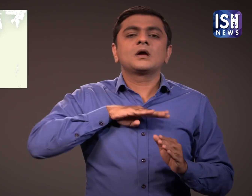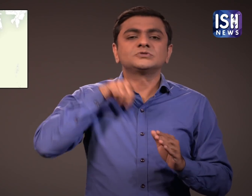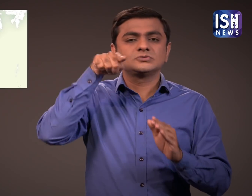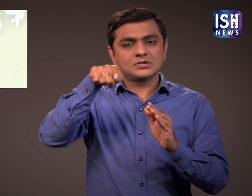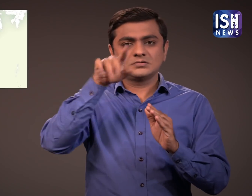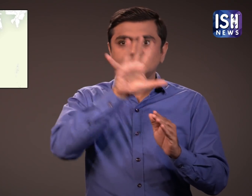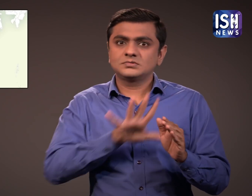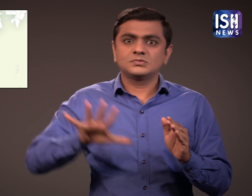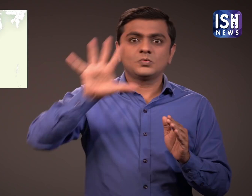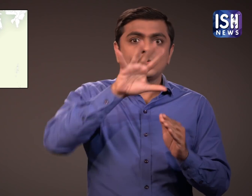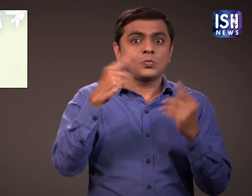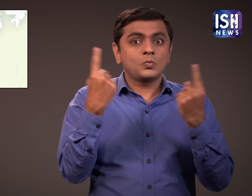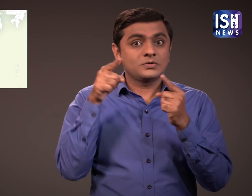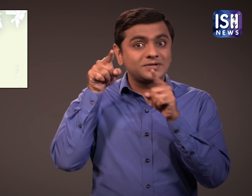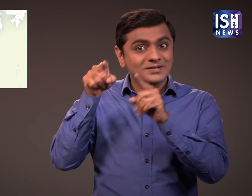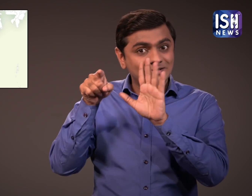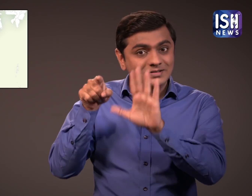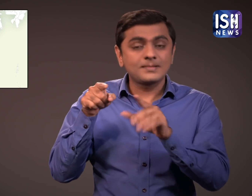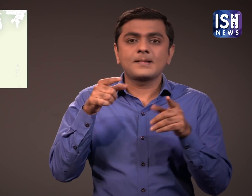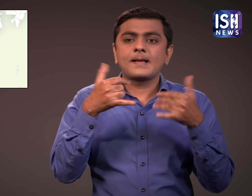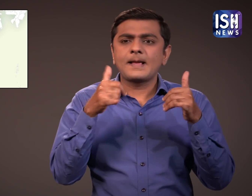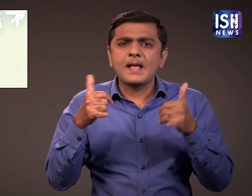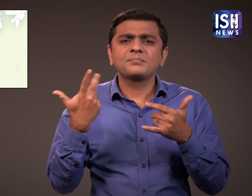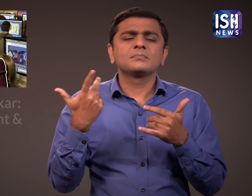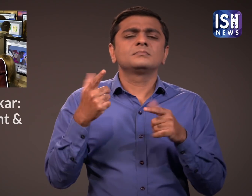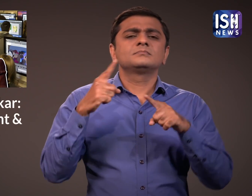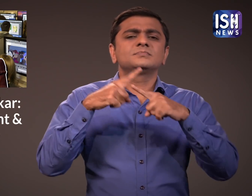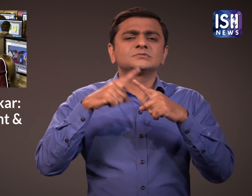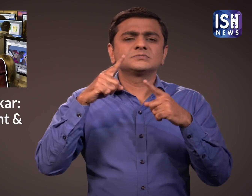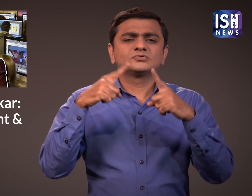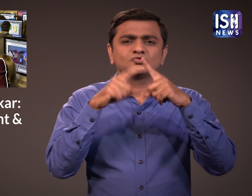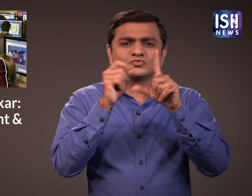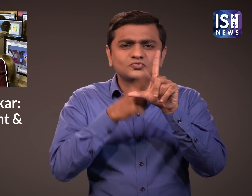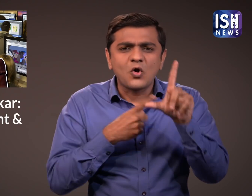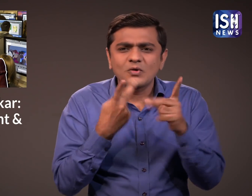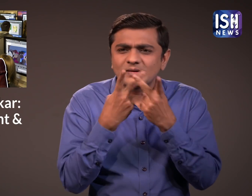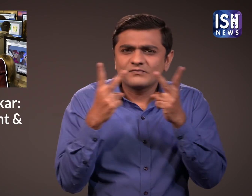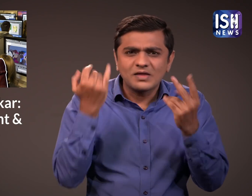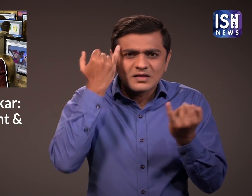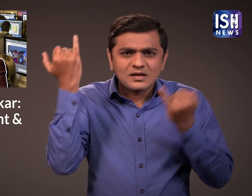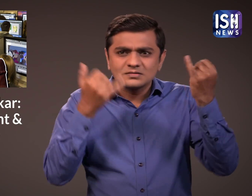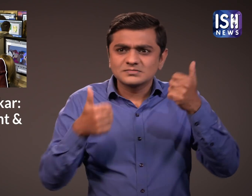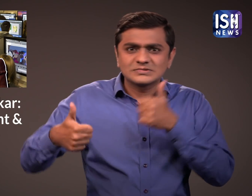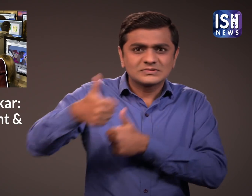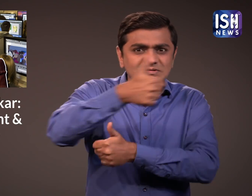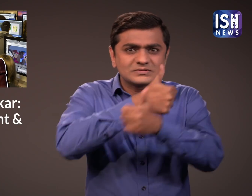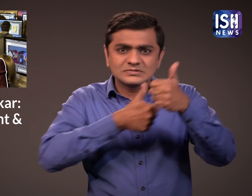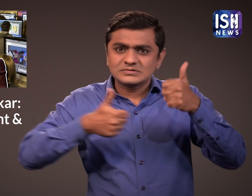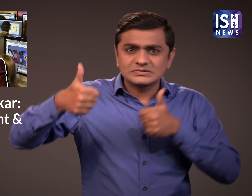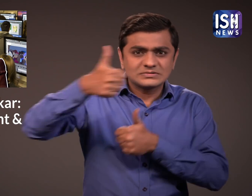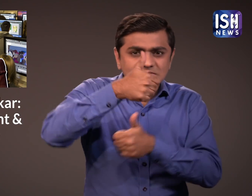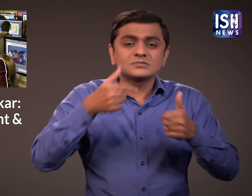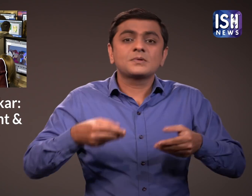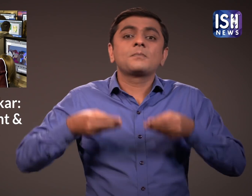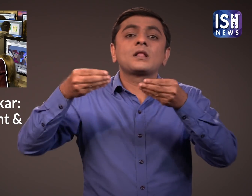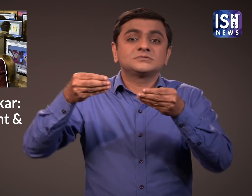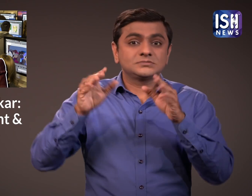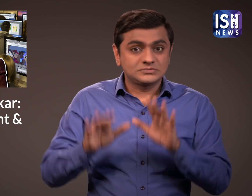A Pan Maharashtra Toy/Game/ Project Design Competition.